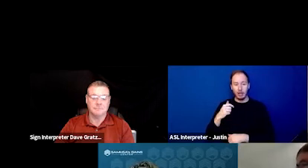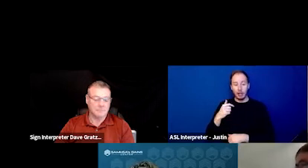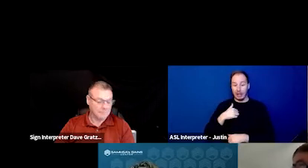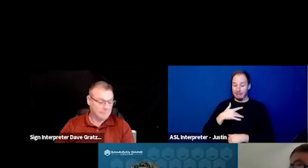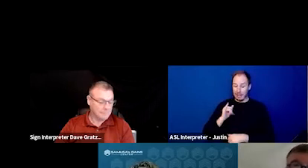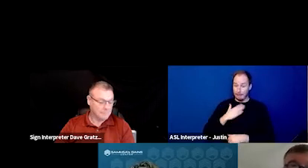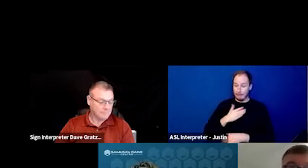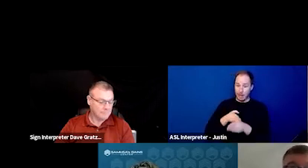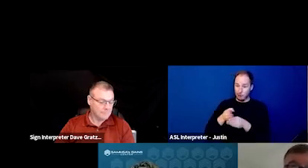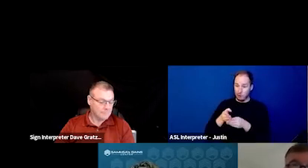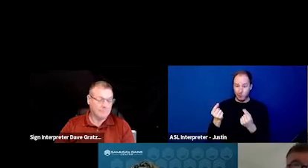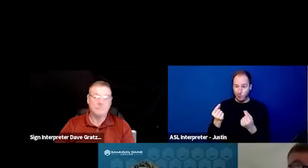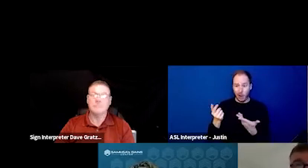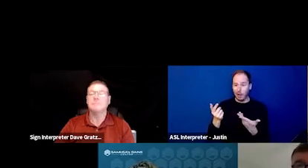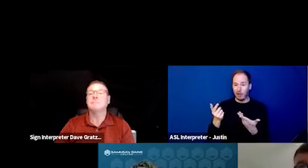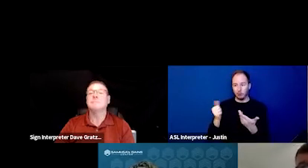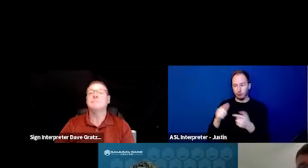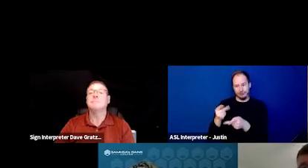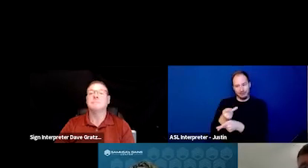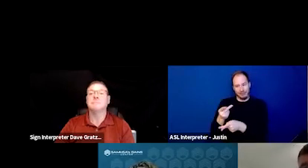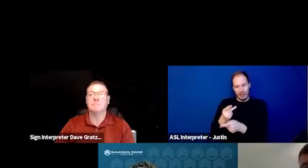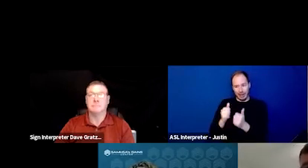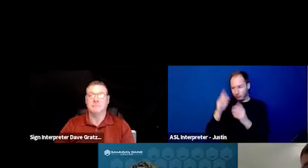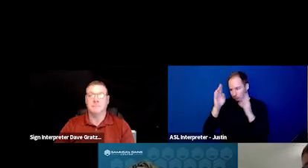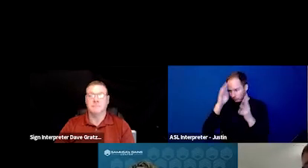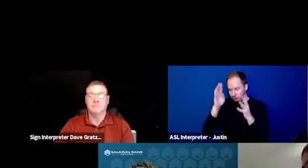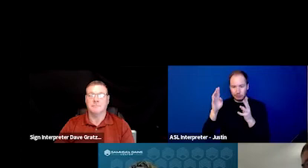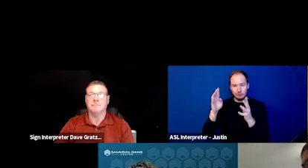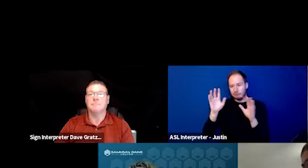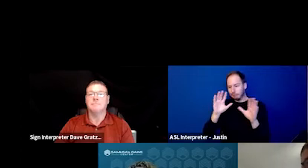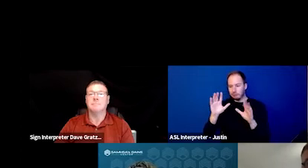was to figure out creative ways to divert people